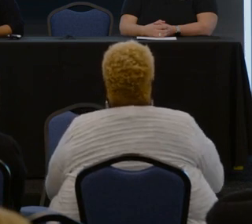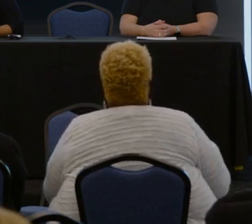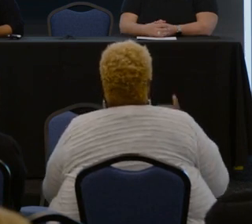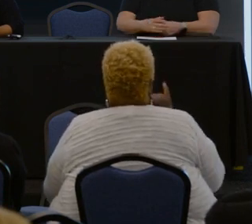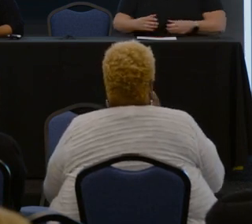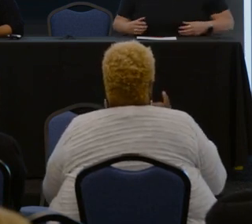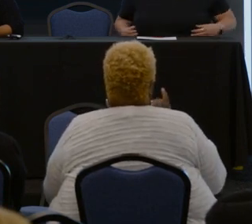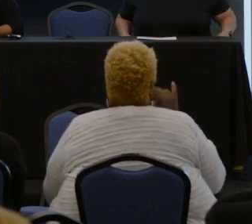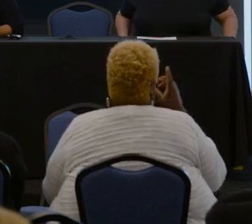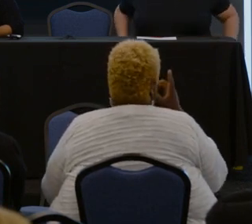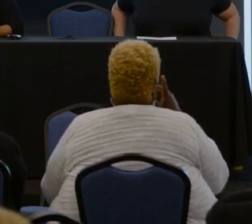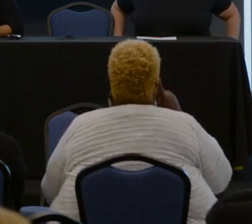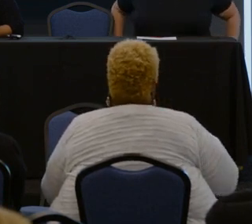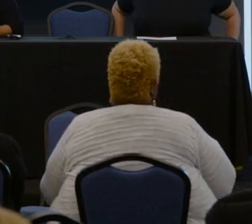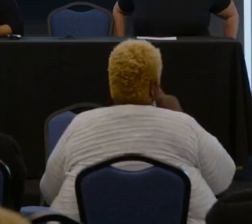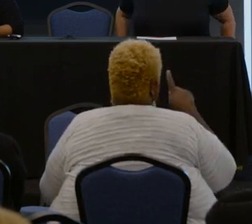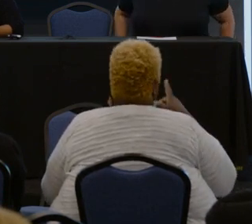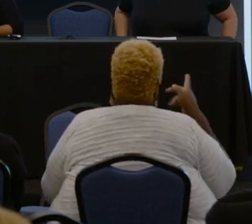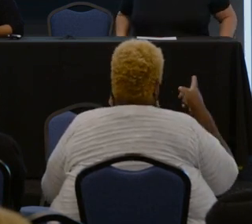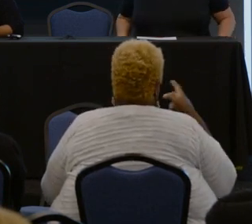So I couldn't go back to their respite facility.